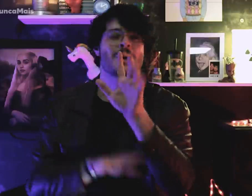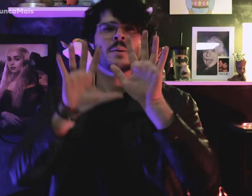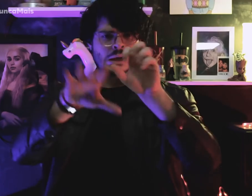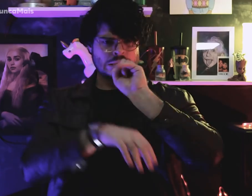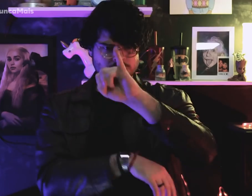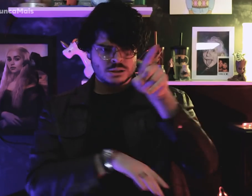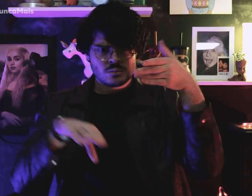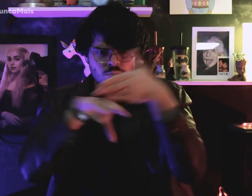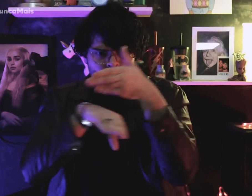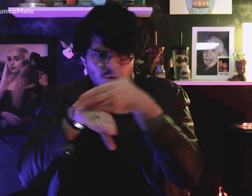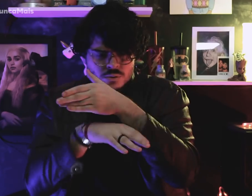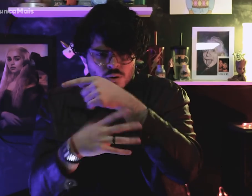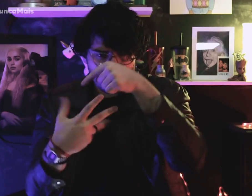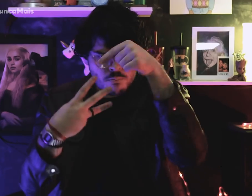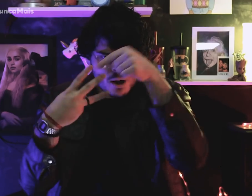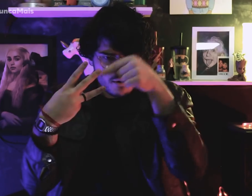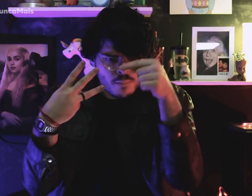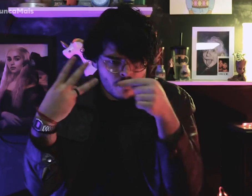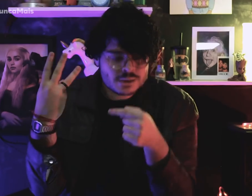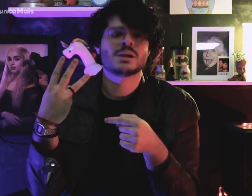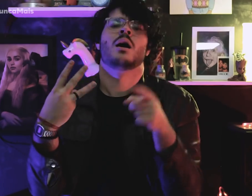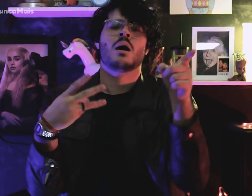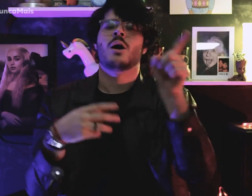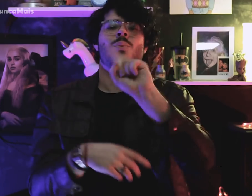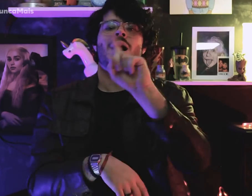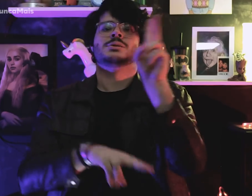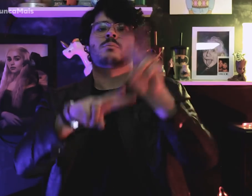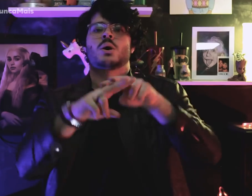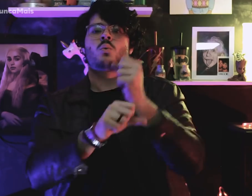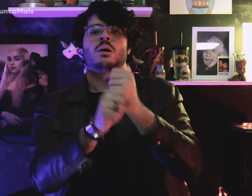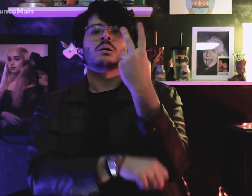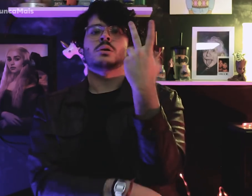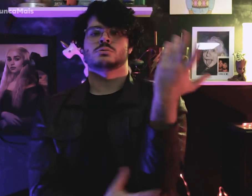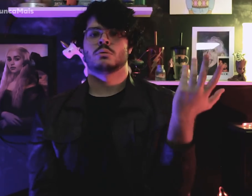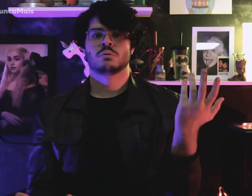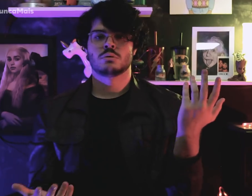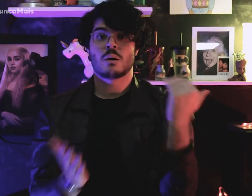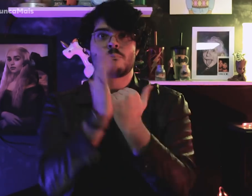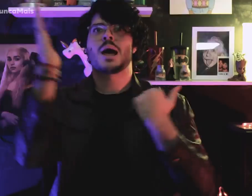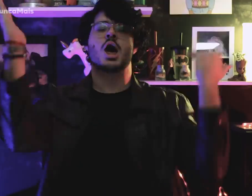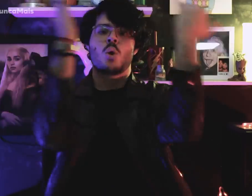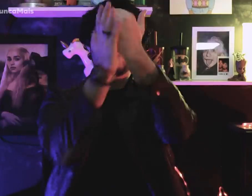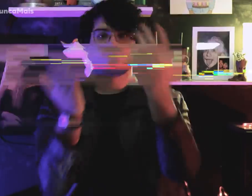pois se Dilma tivesse participado dessas ações armadas, não conseguiria a redução de pena.